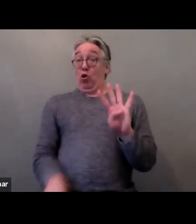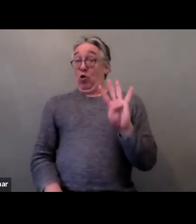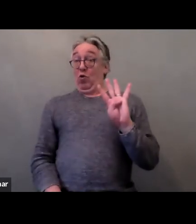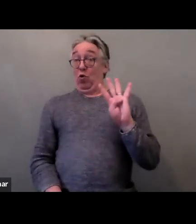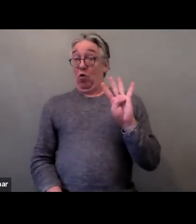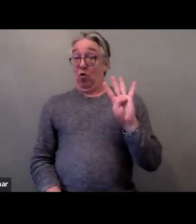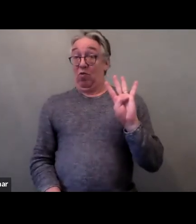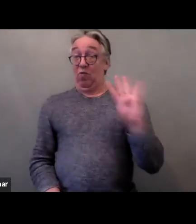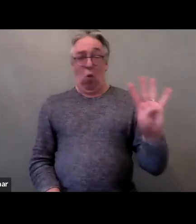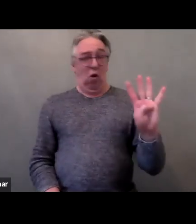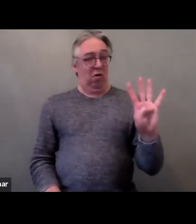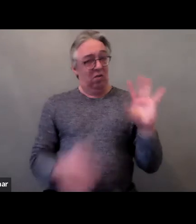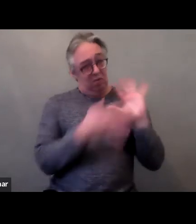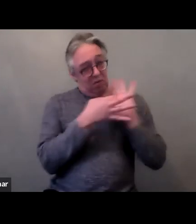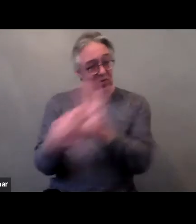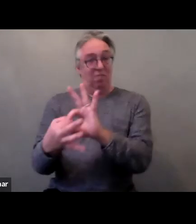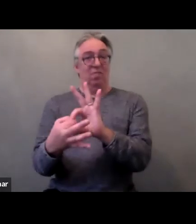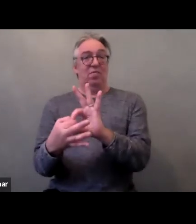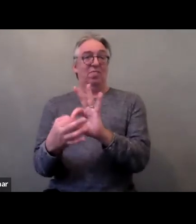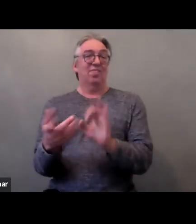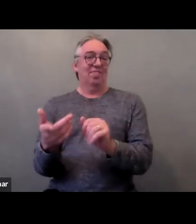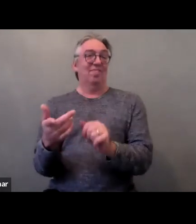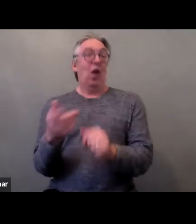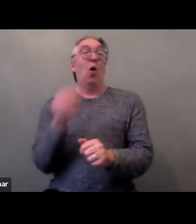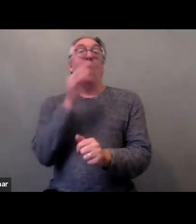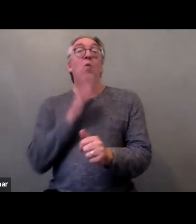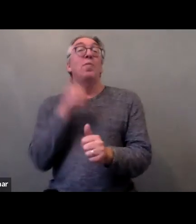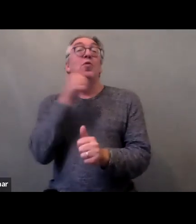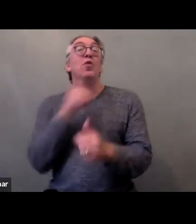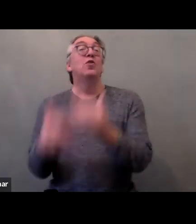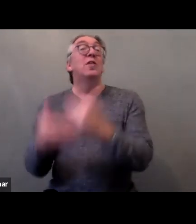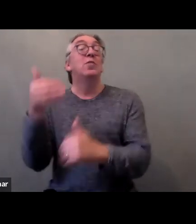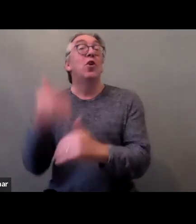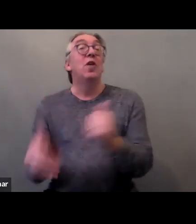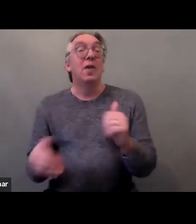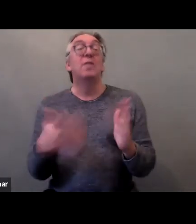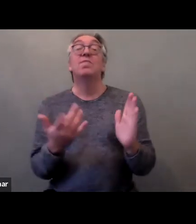of women and girls with disabilities is the principle of non-discrimination,